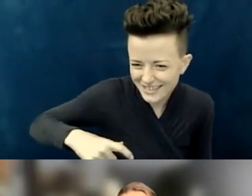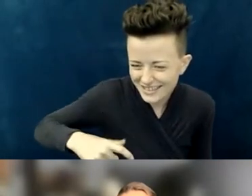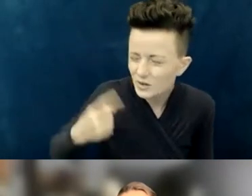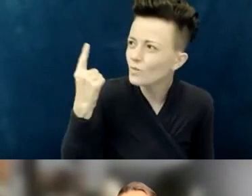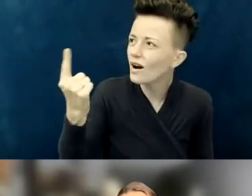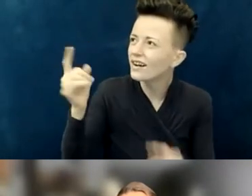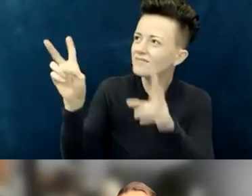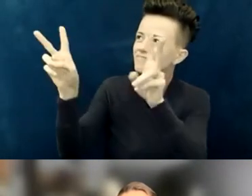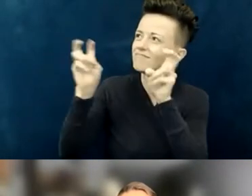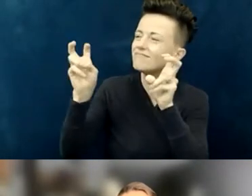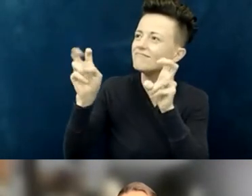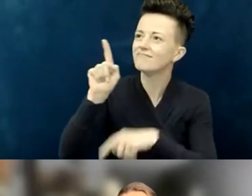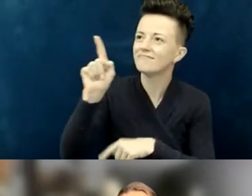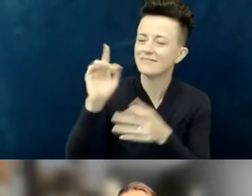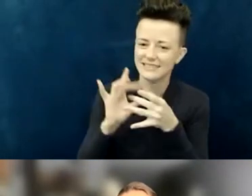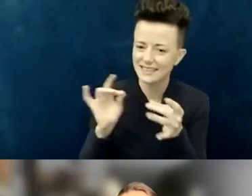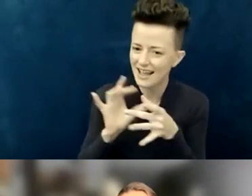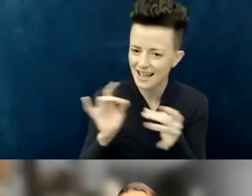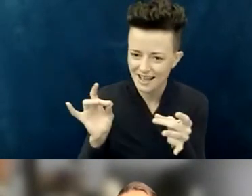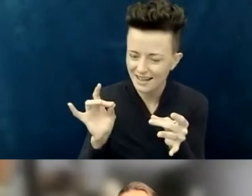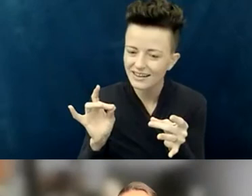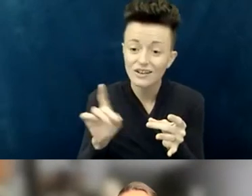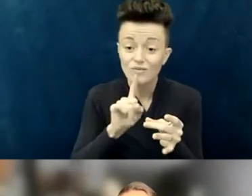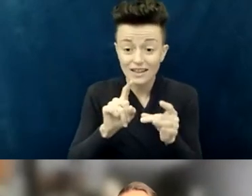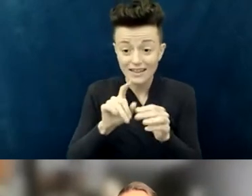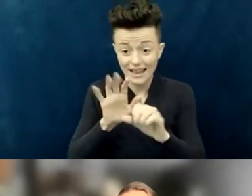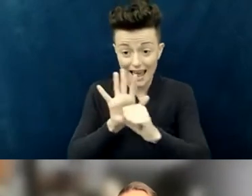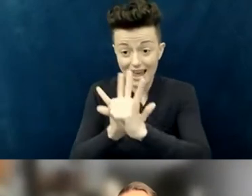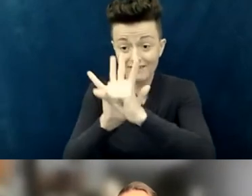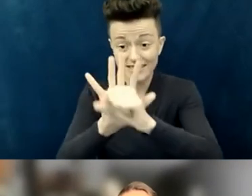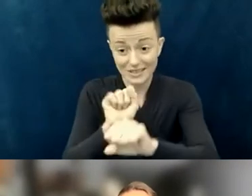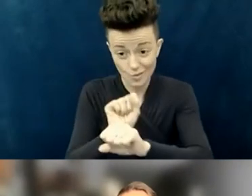advocacy work perfect. If your sense of urgency is high,